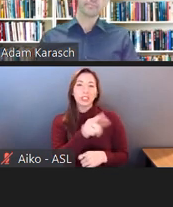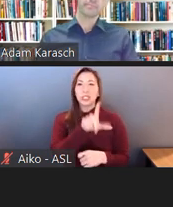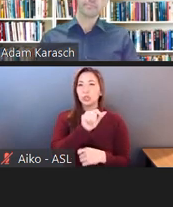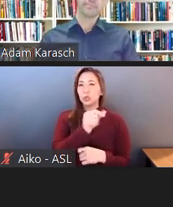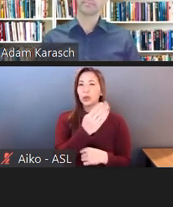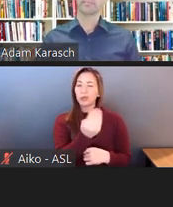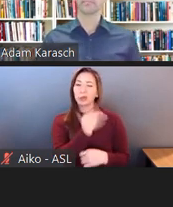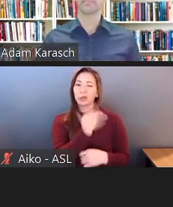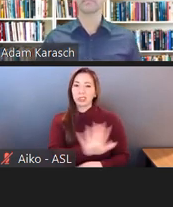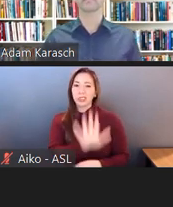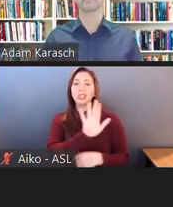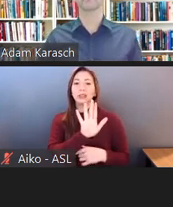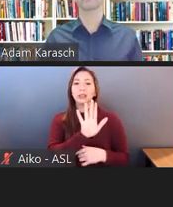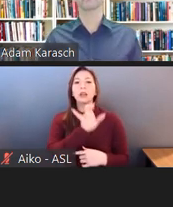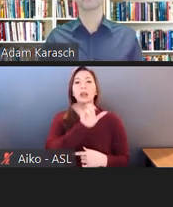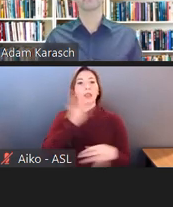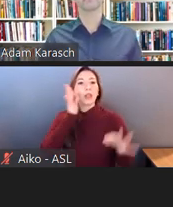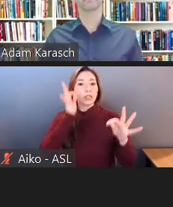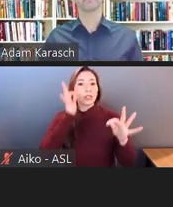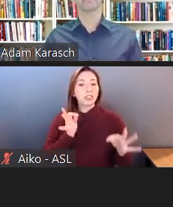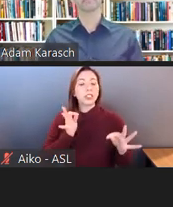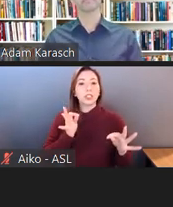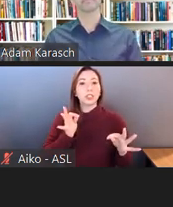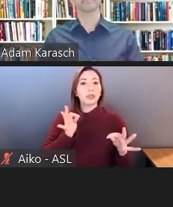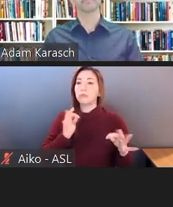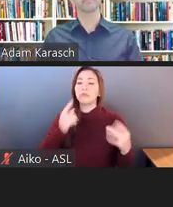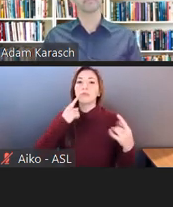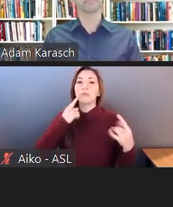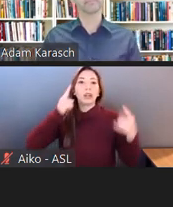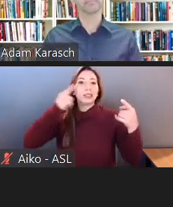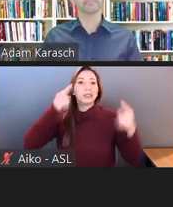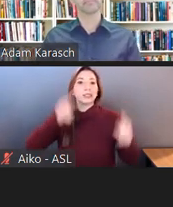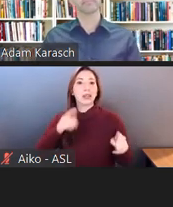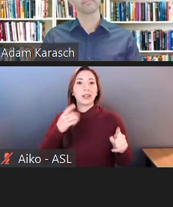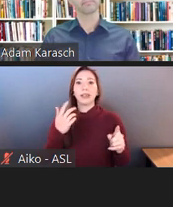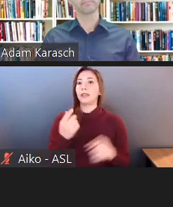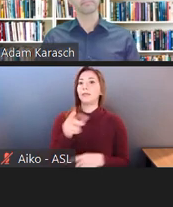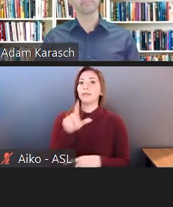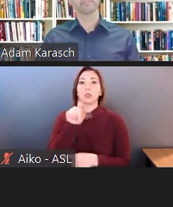and the decision came out in 2015. But this is interesting because Noll